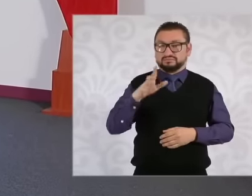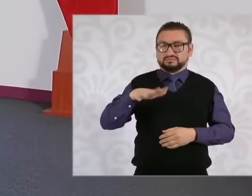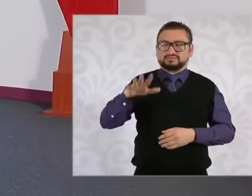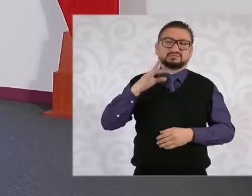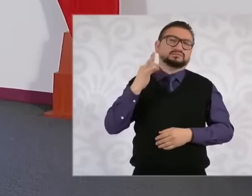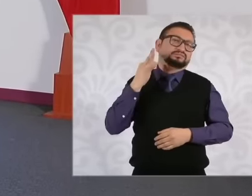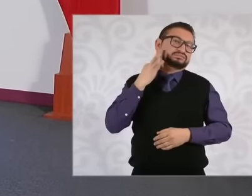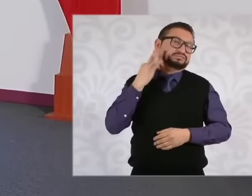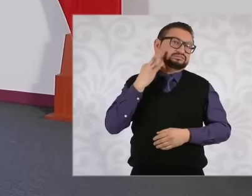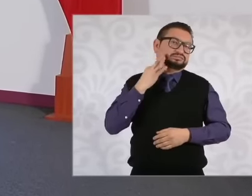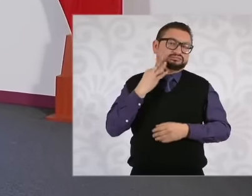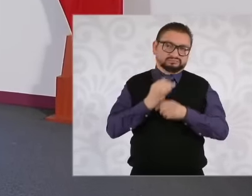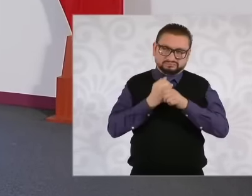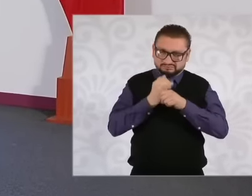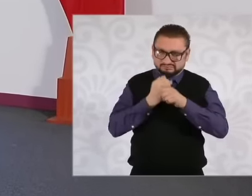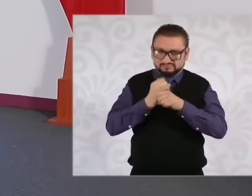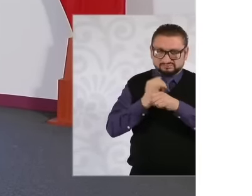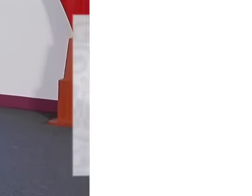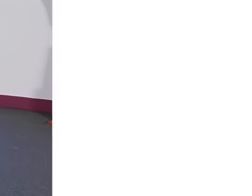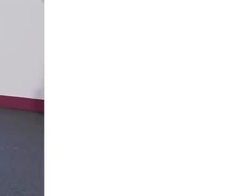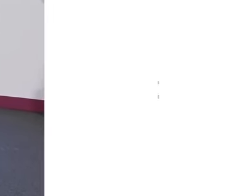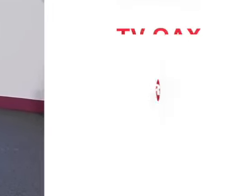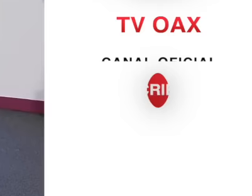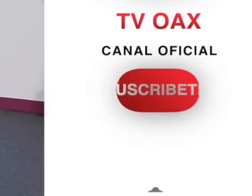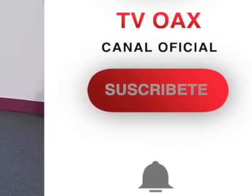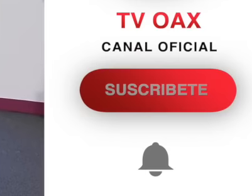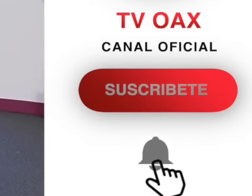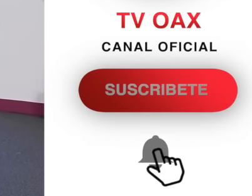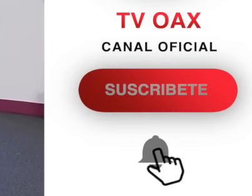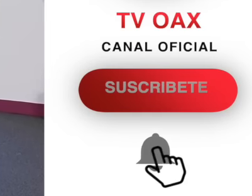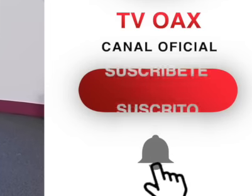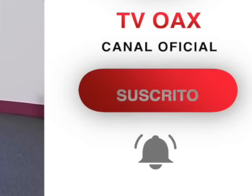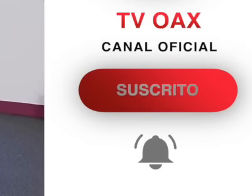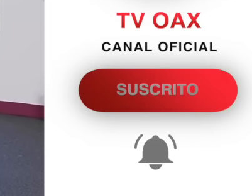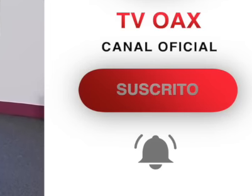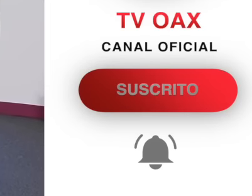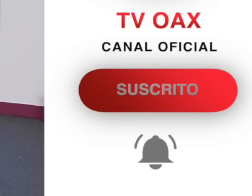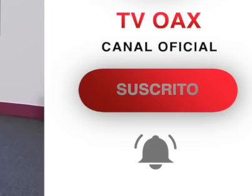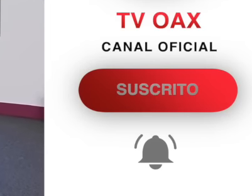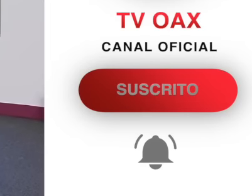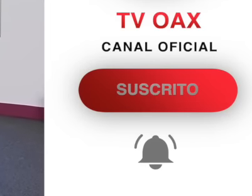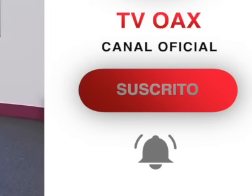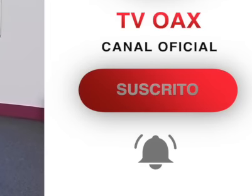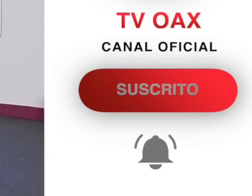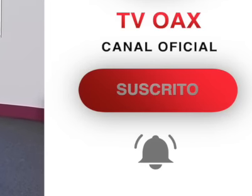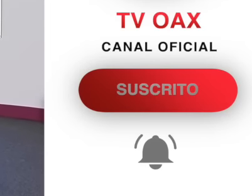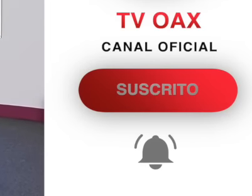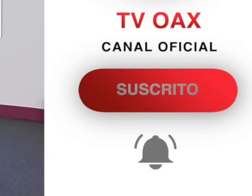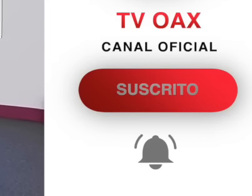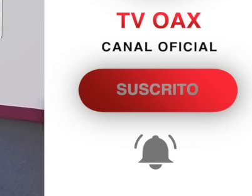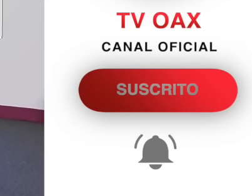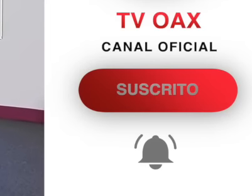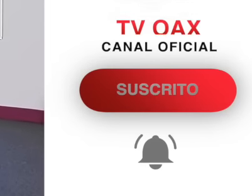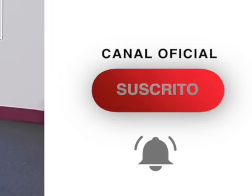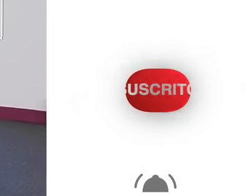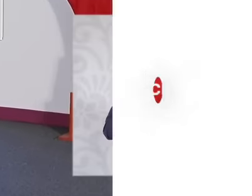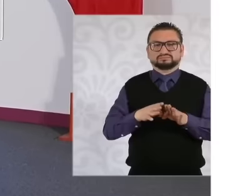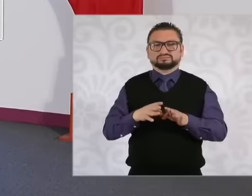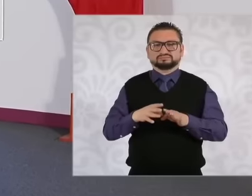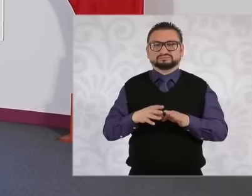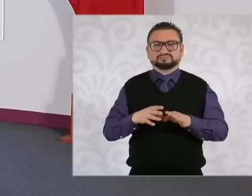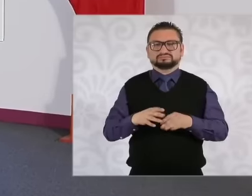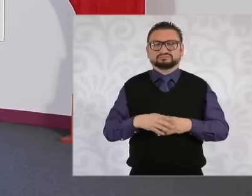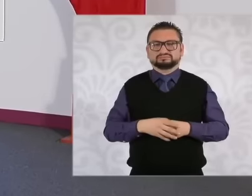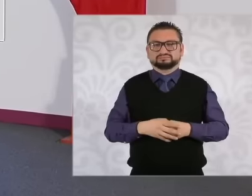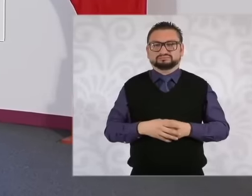has an investigation that he is involved with the second with hiding